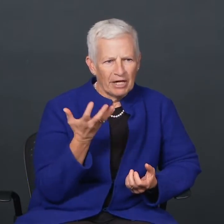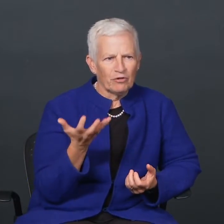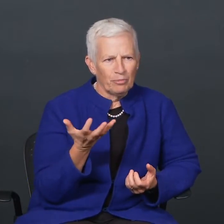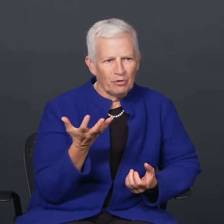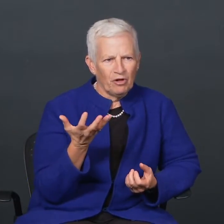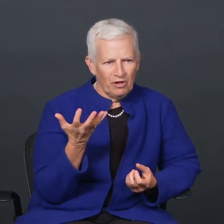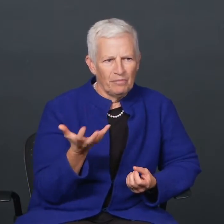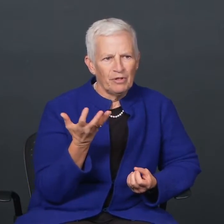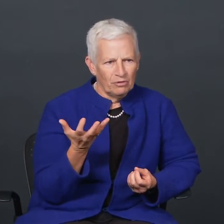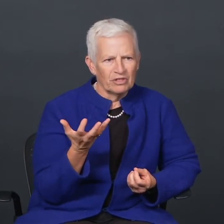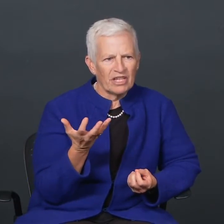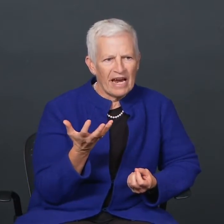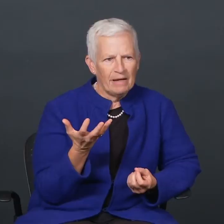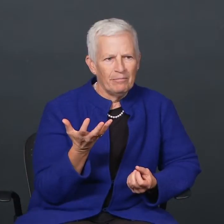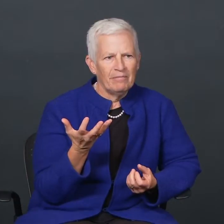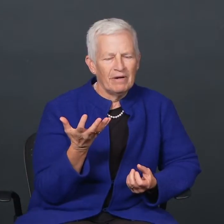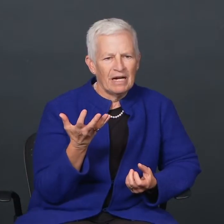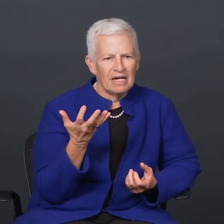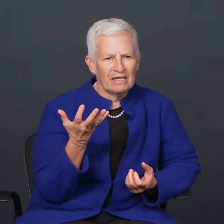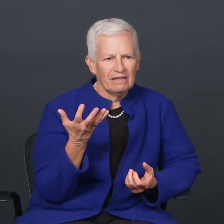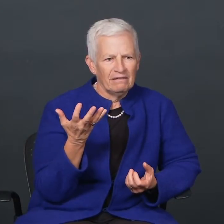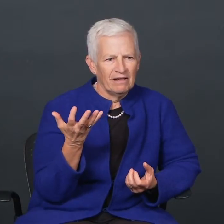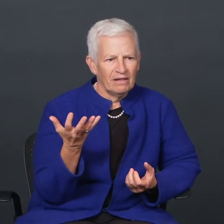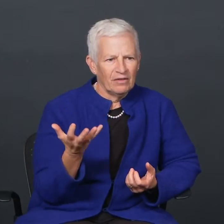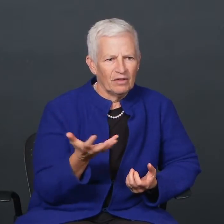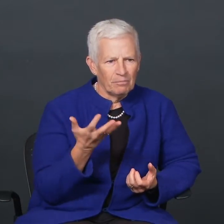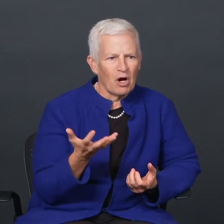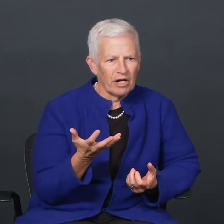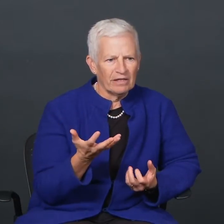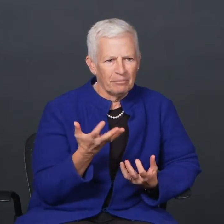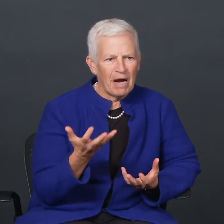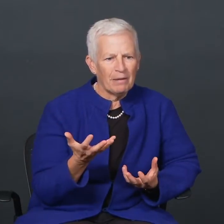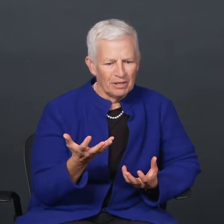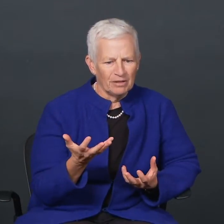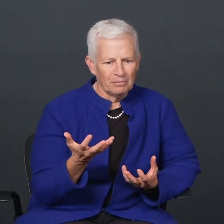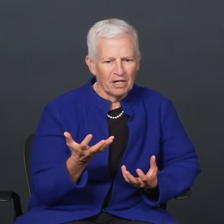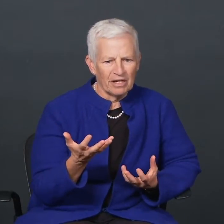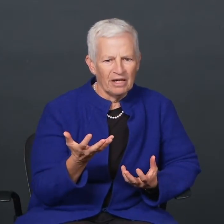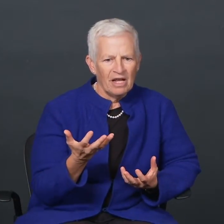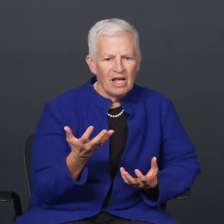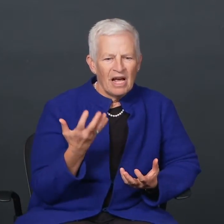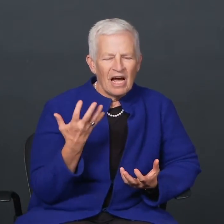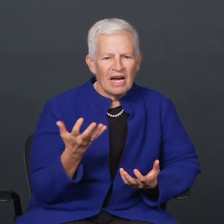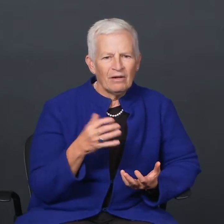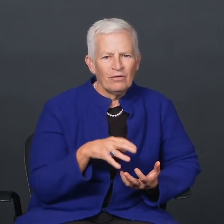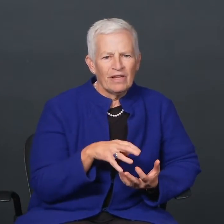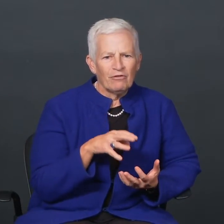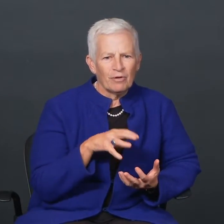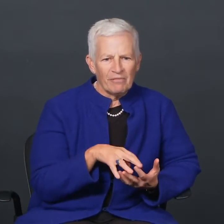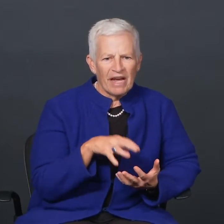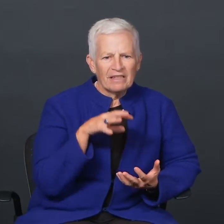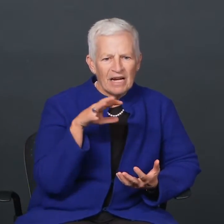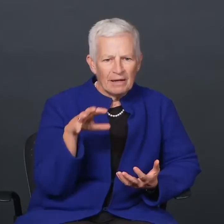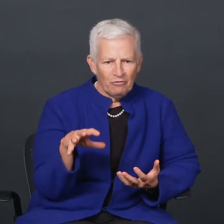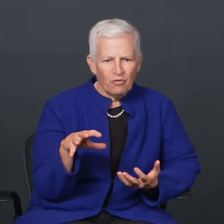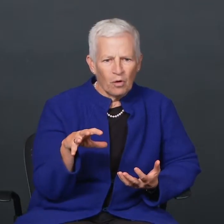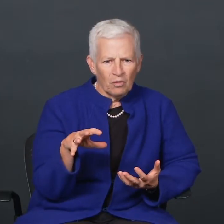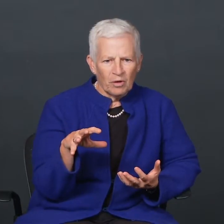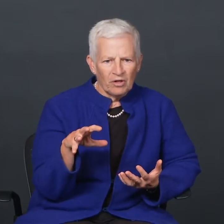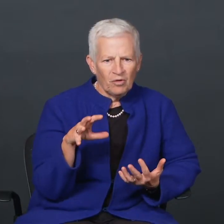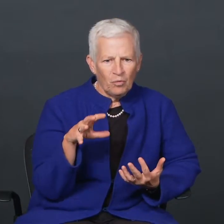micro computers came on the market, the popular market, I don't think from that time forward